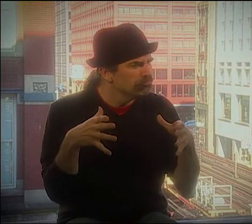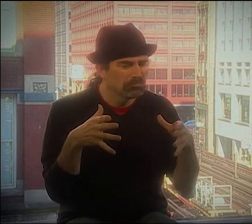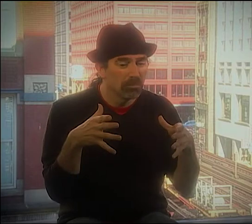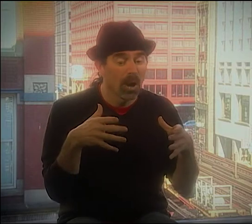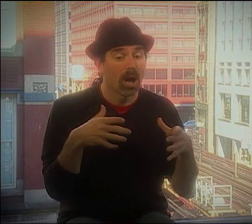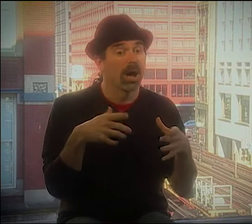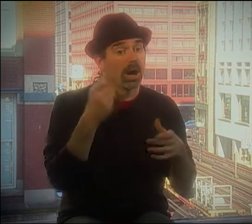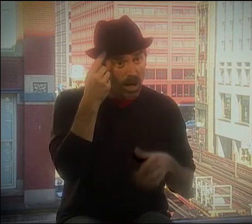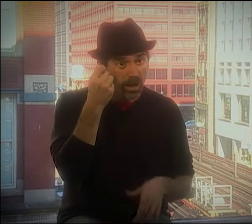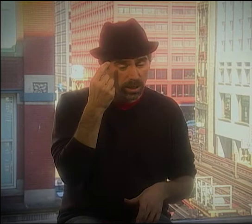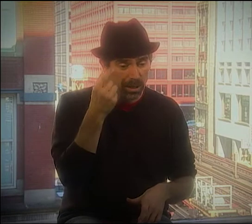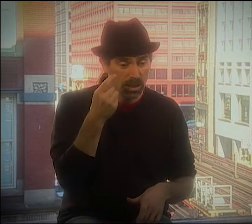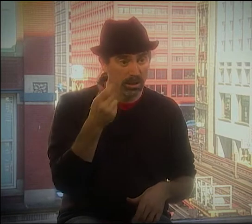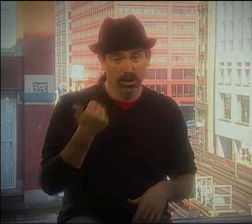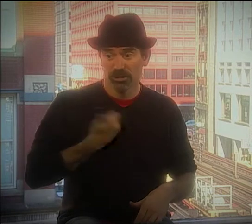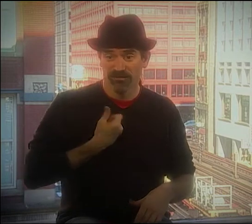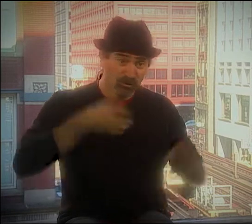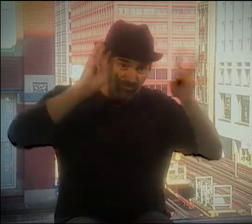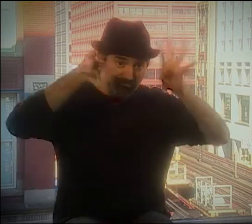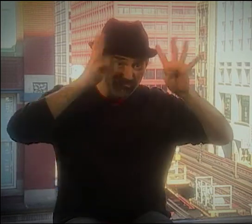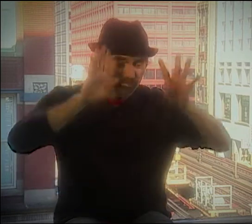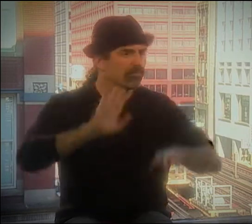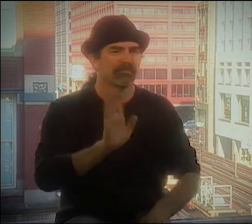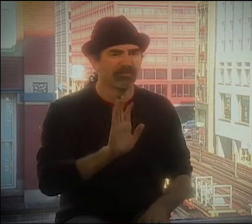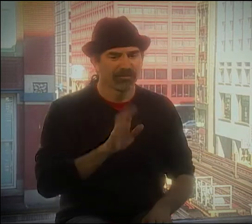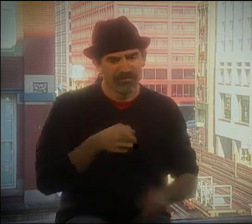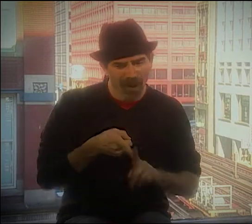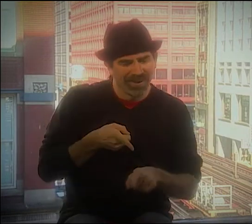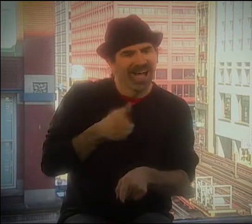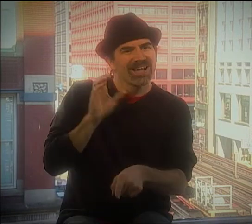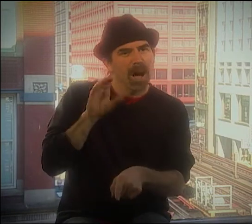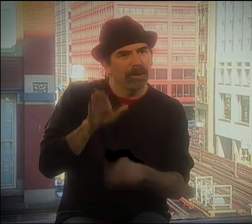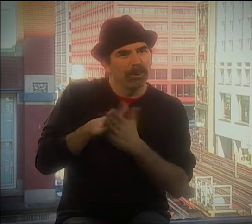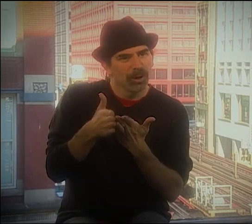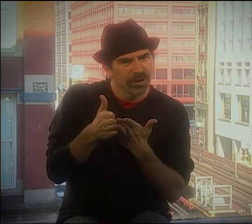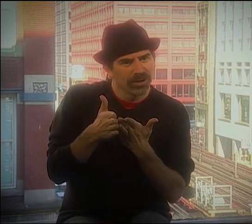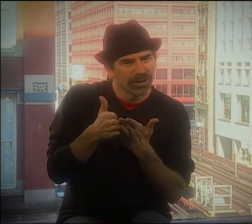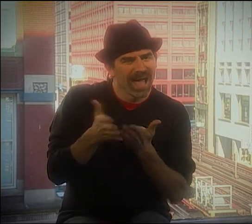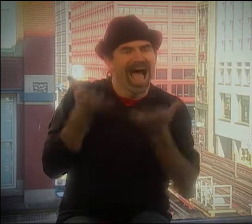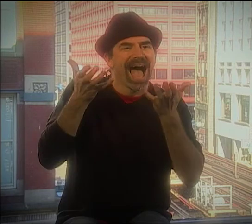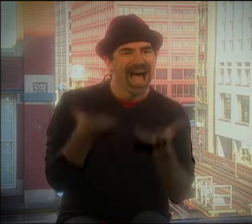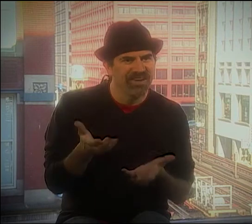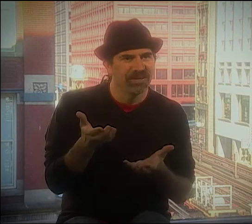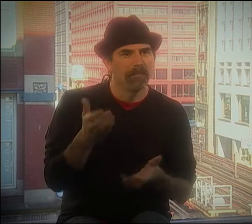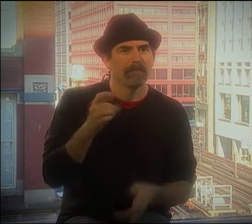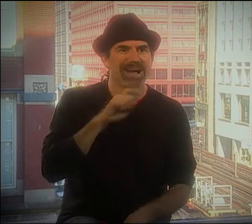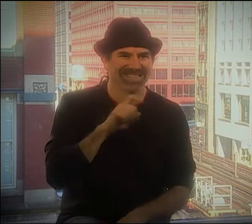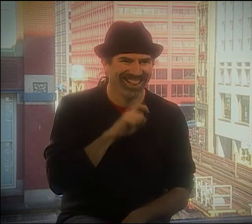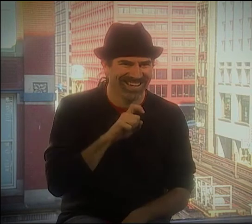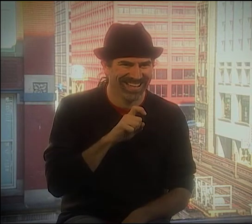WE'D ALL GET TOGETHER. IT WASN'T JUST ME CREATING SOMETHING.